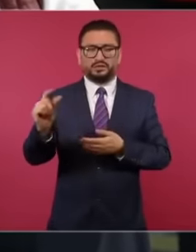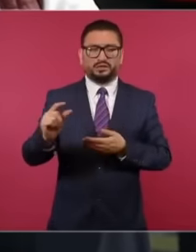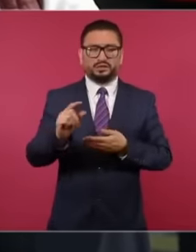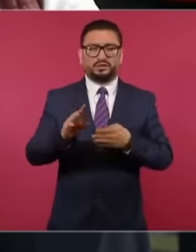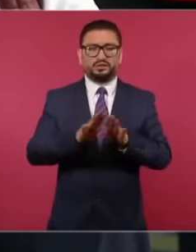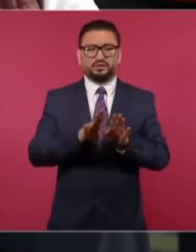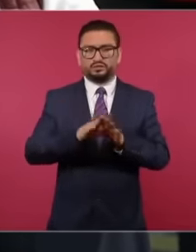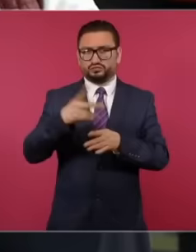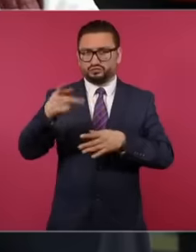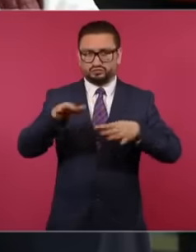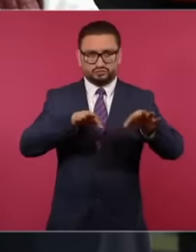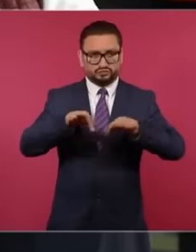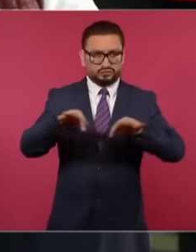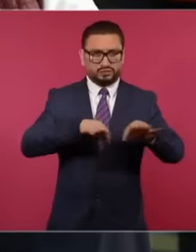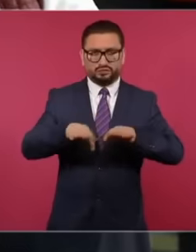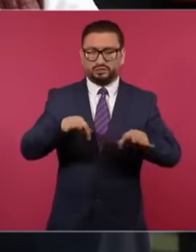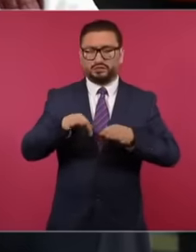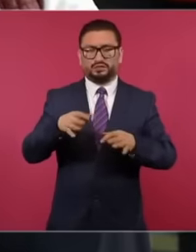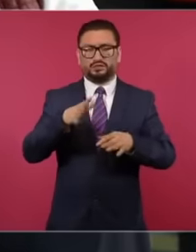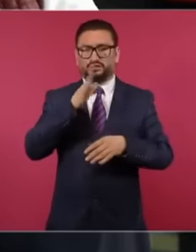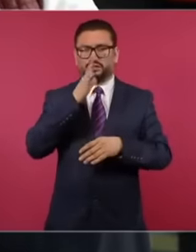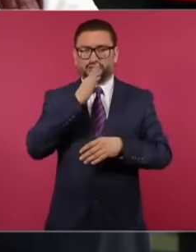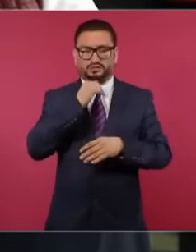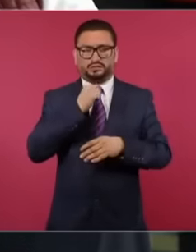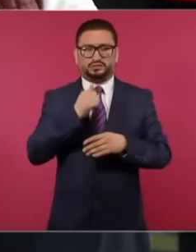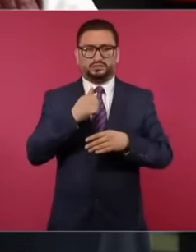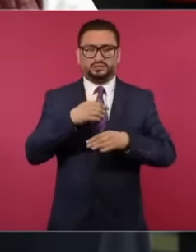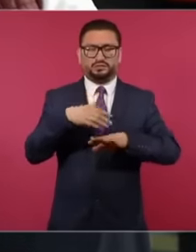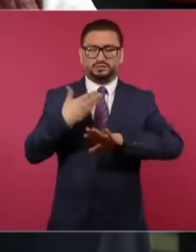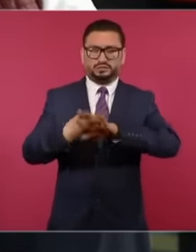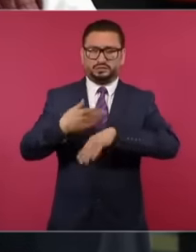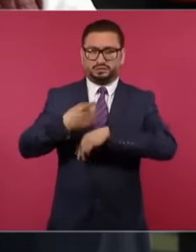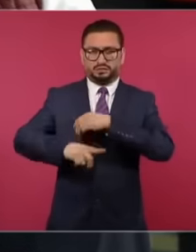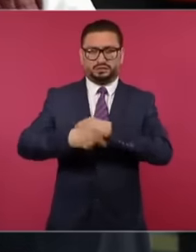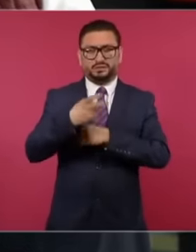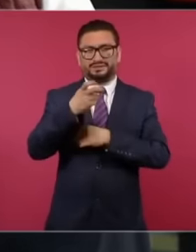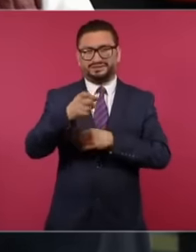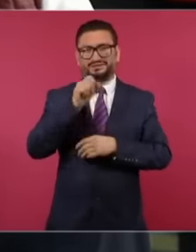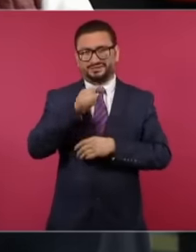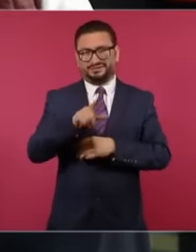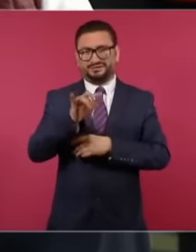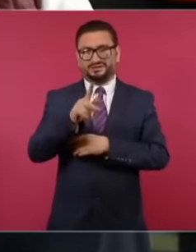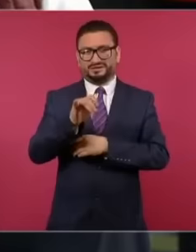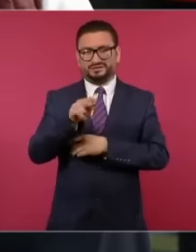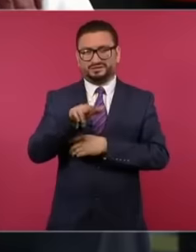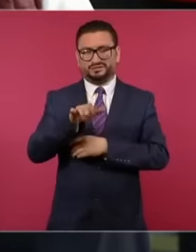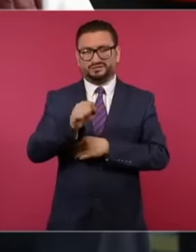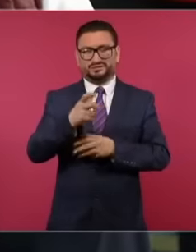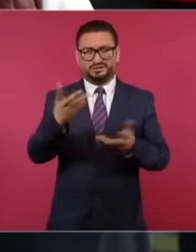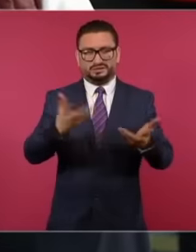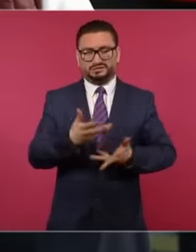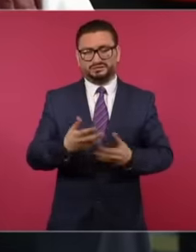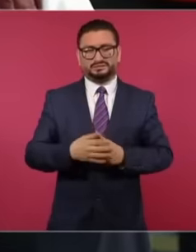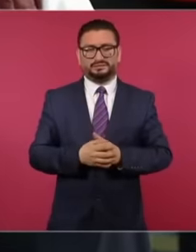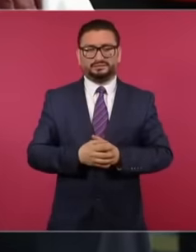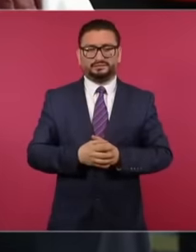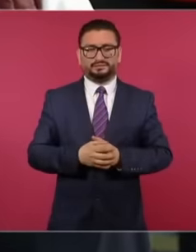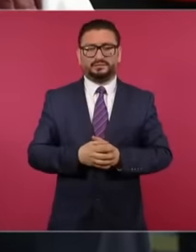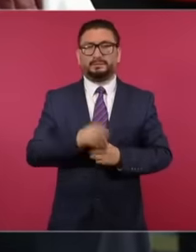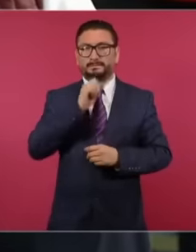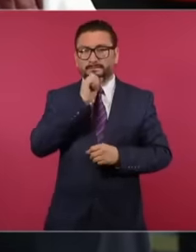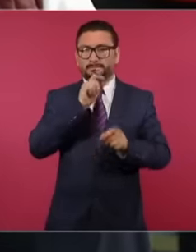labor rights unilaterally as Latinos are doing. They also inform me that